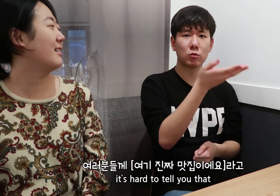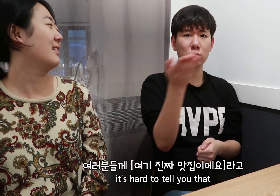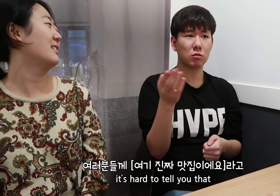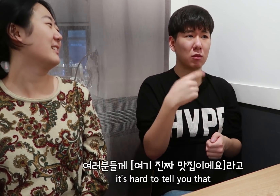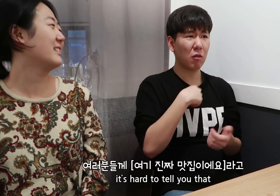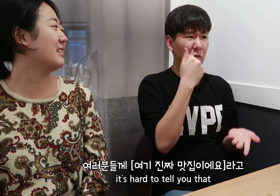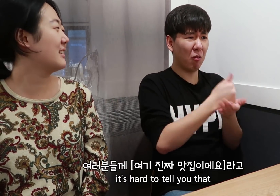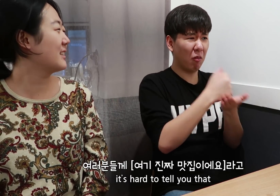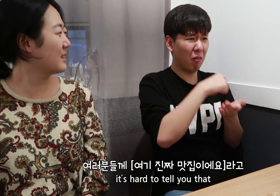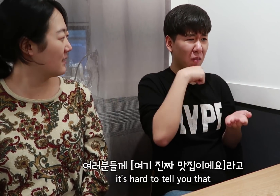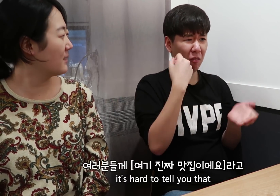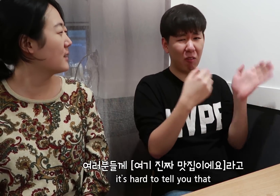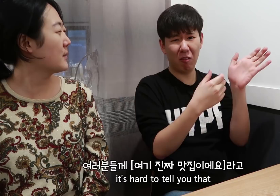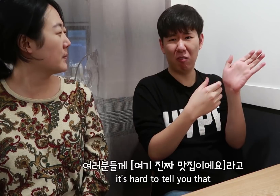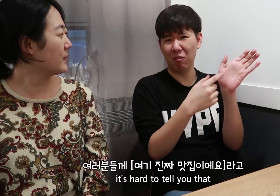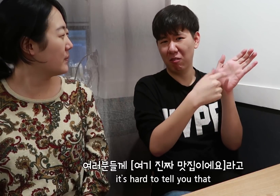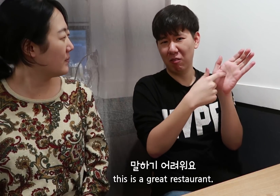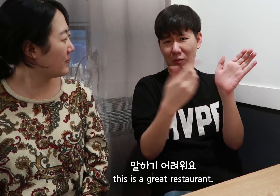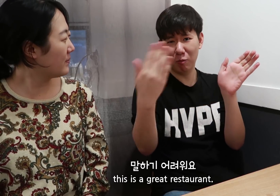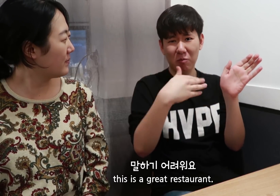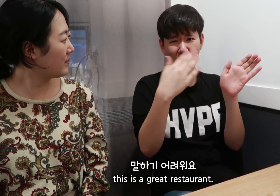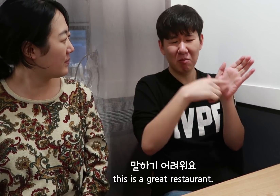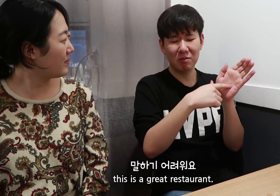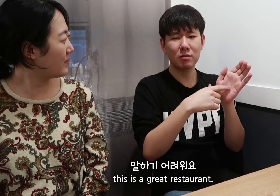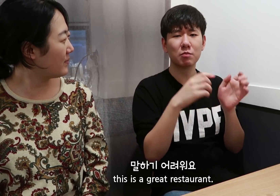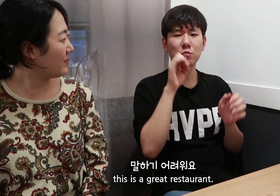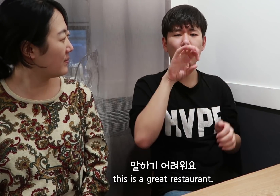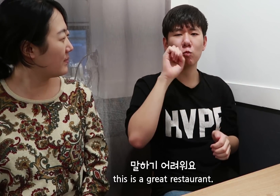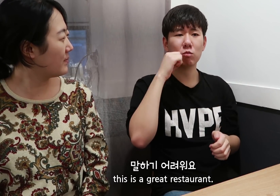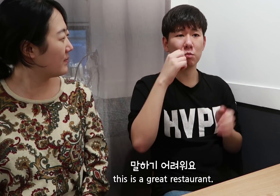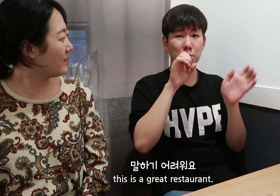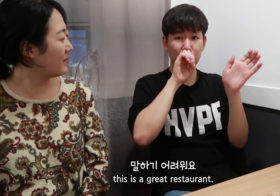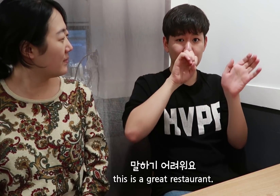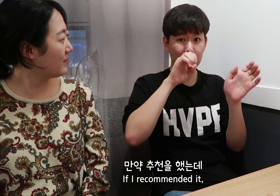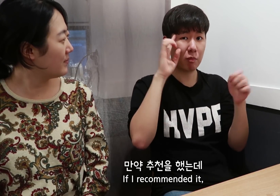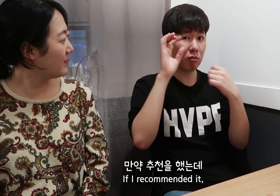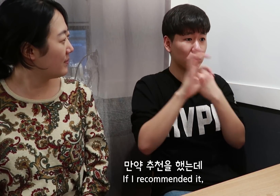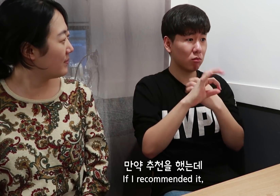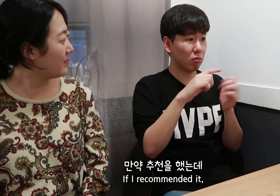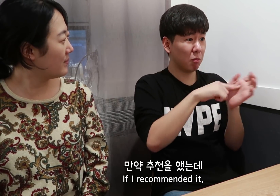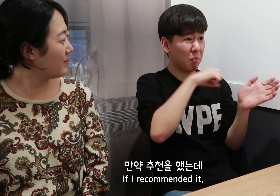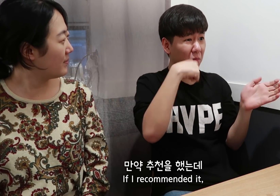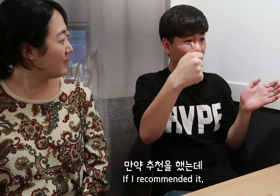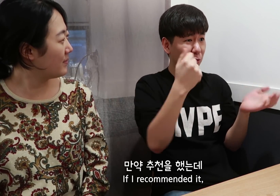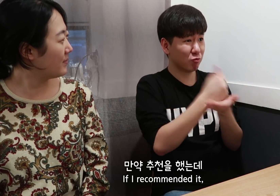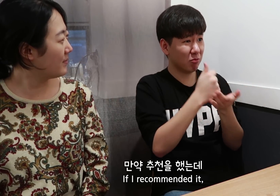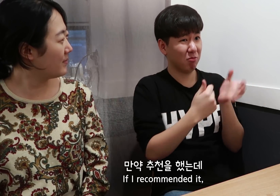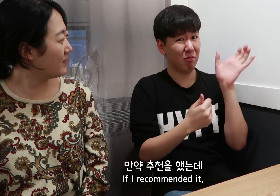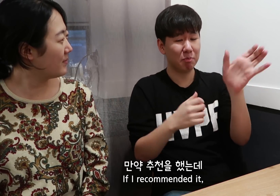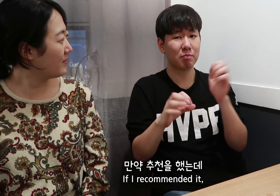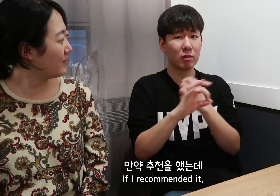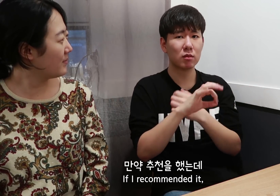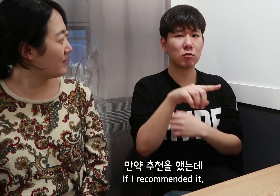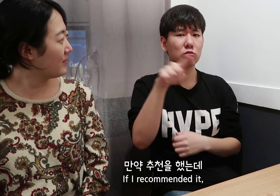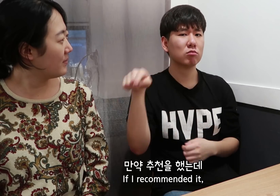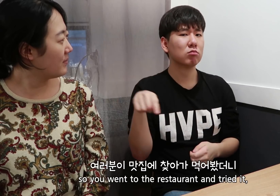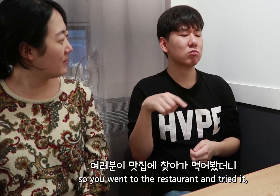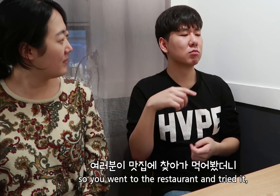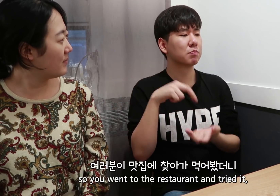it’s hard to tell you that this is a great restaurant. If I recommended it,